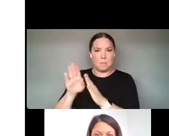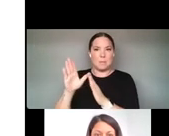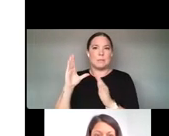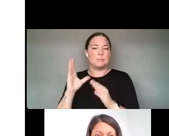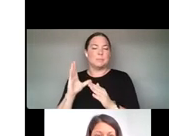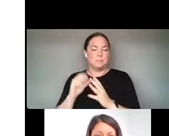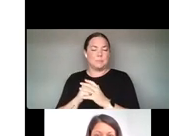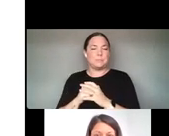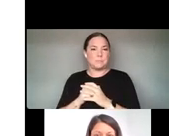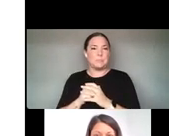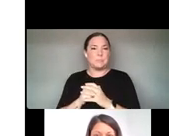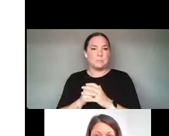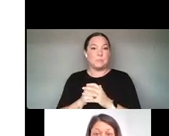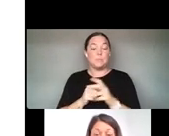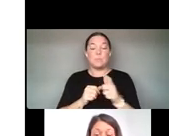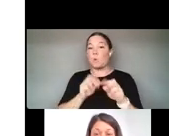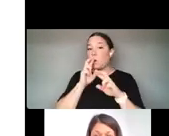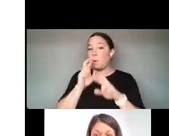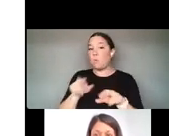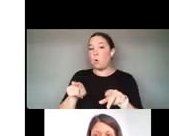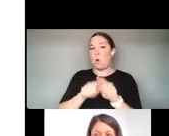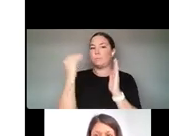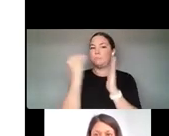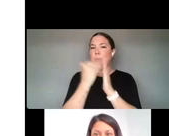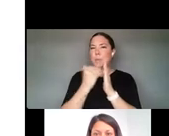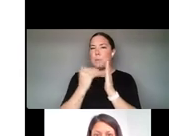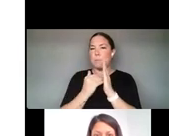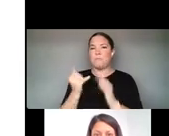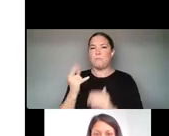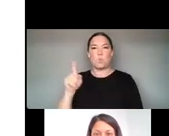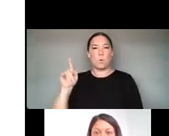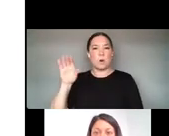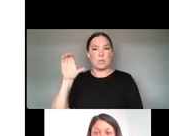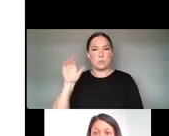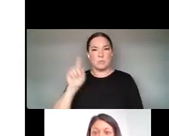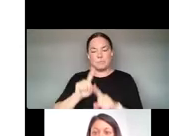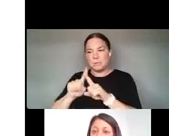IN THE REPORT WE LIST A FEW HUNDRED ORGANIZATIONS AND ENTITIES THAT FOCUS ON